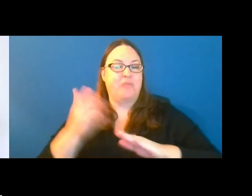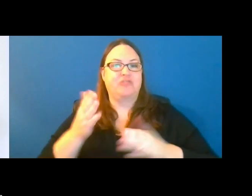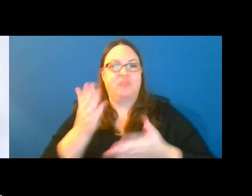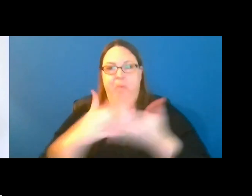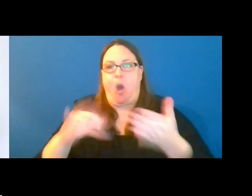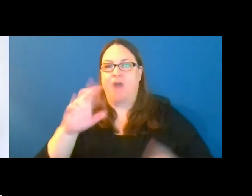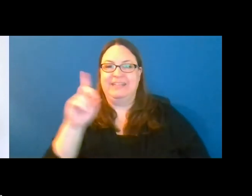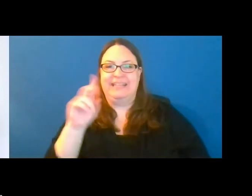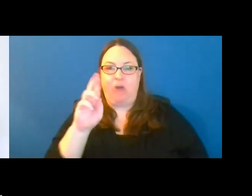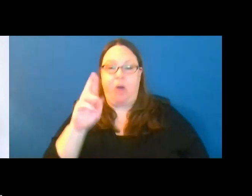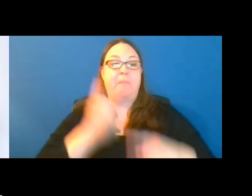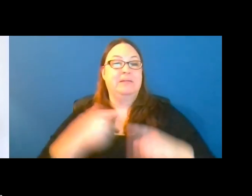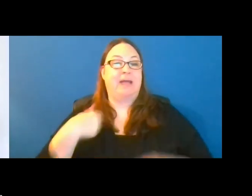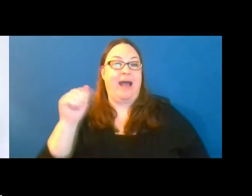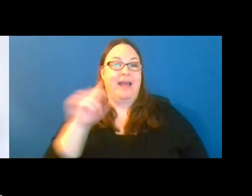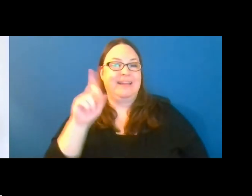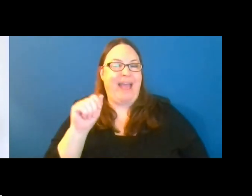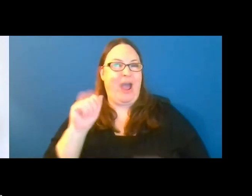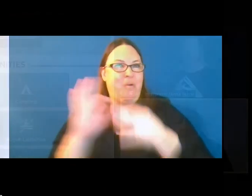I'm also the ADA coordinator for the Department.